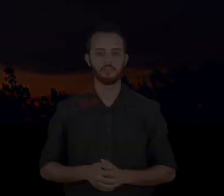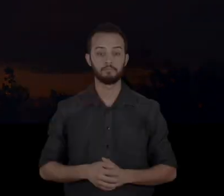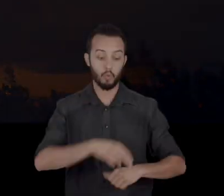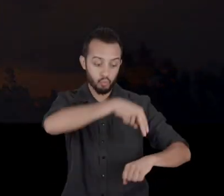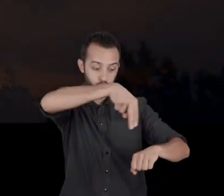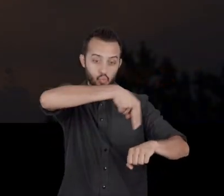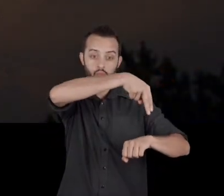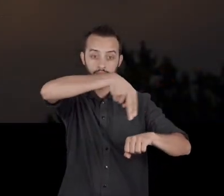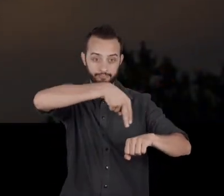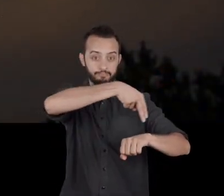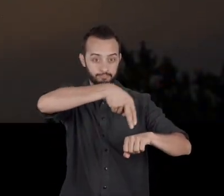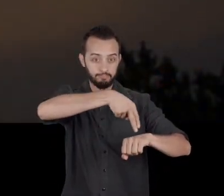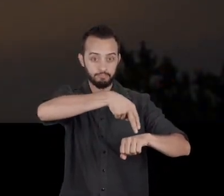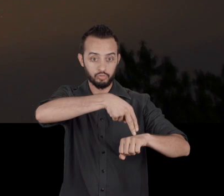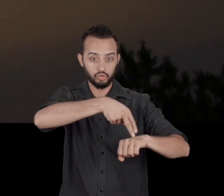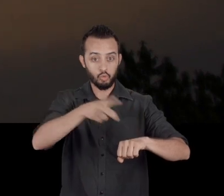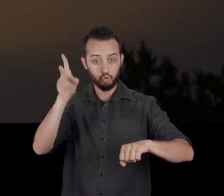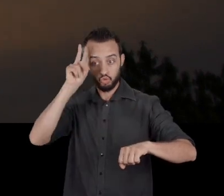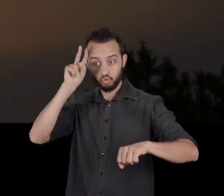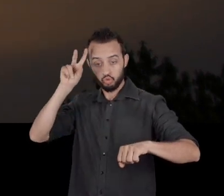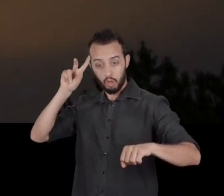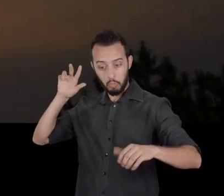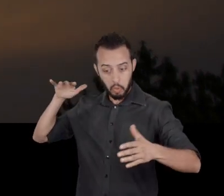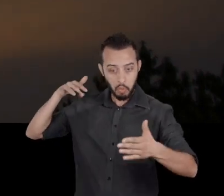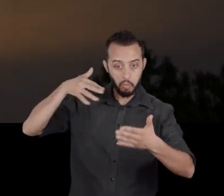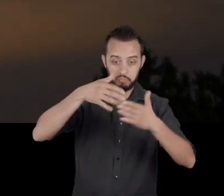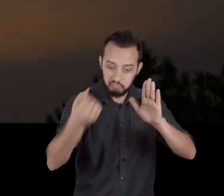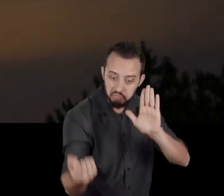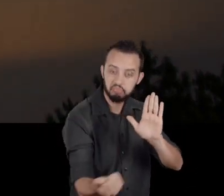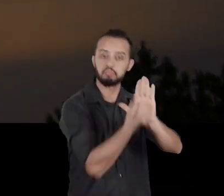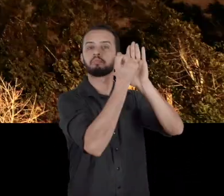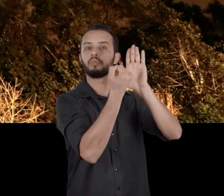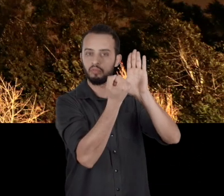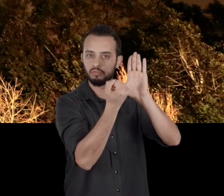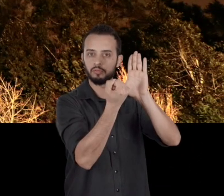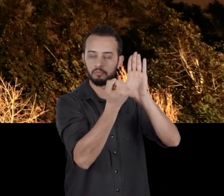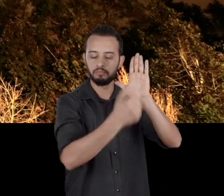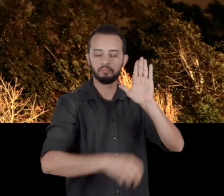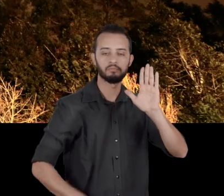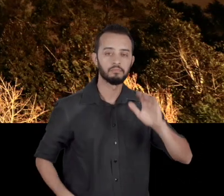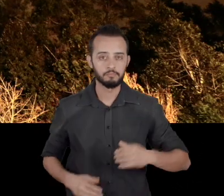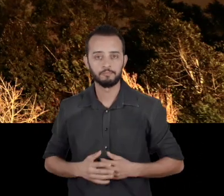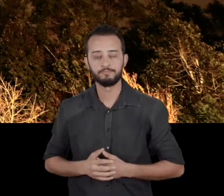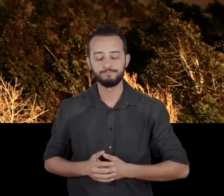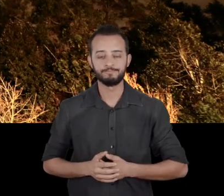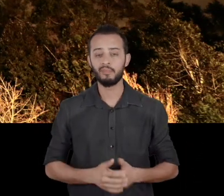Every nation would like to be "unhistorical", to have always existed.